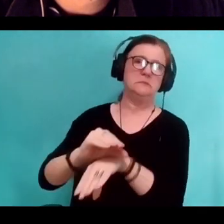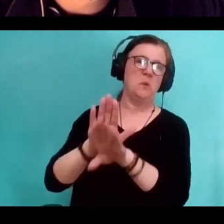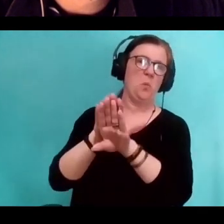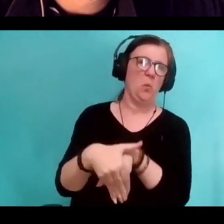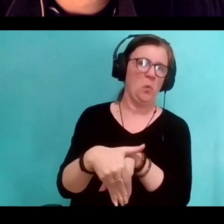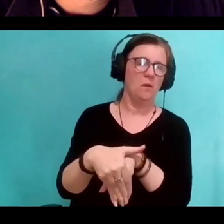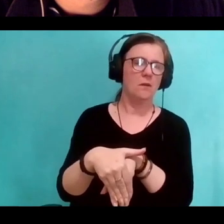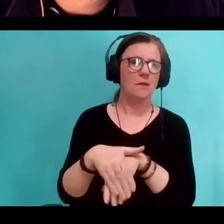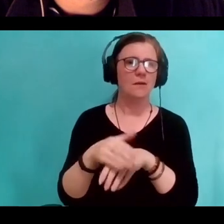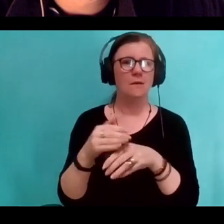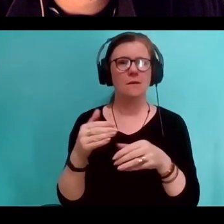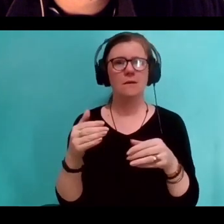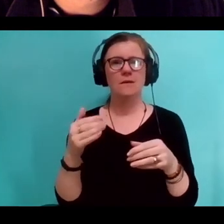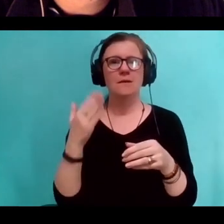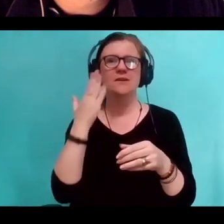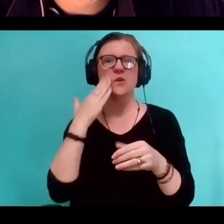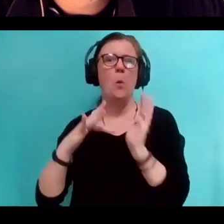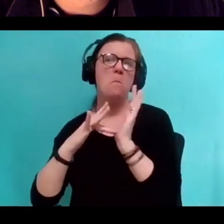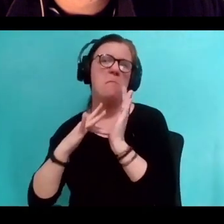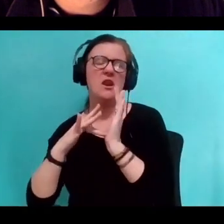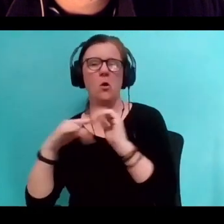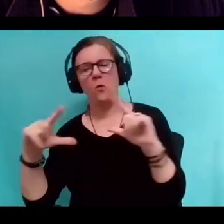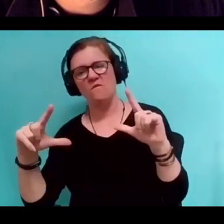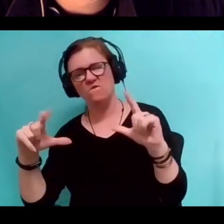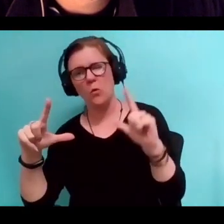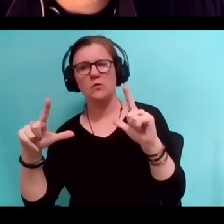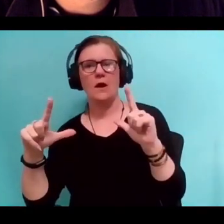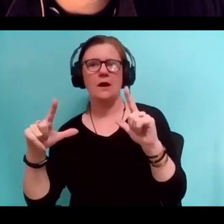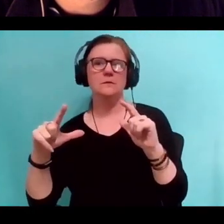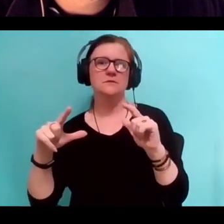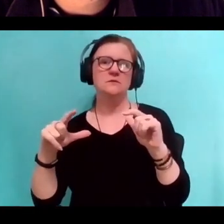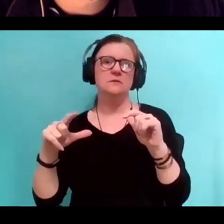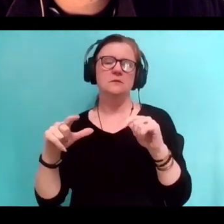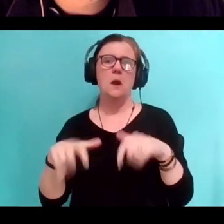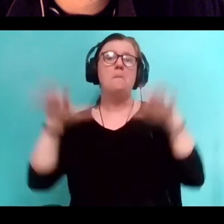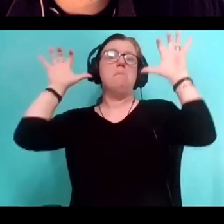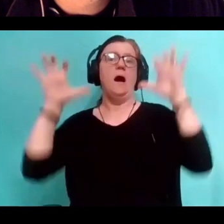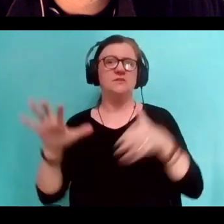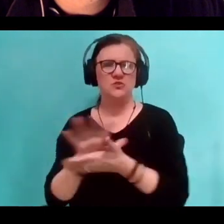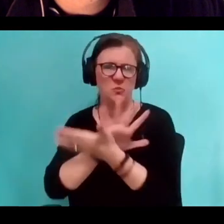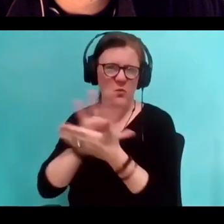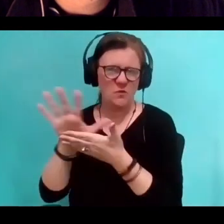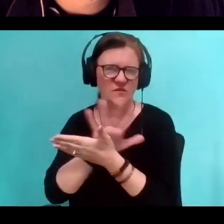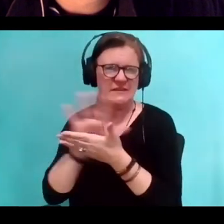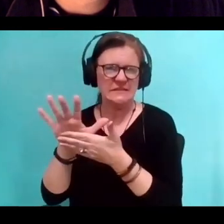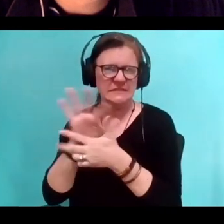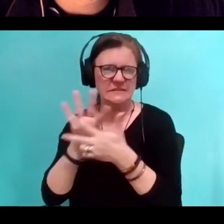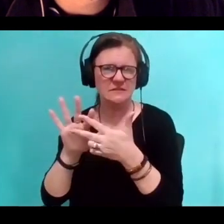medical photographs and freak show posters, and monster movies and this kind of thing, a Halloween costume.